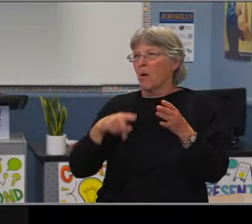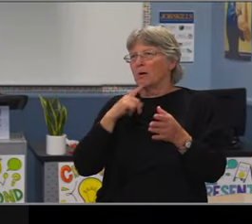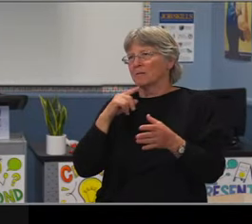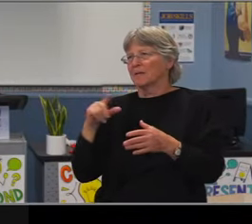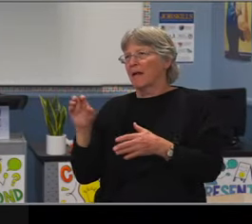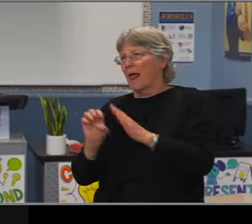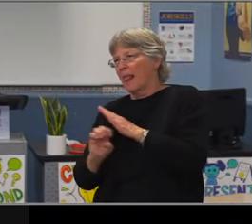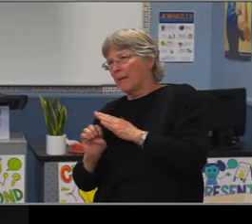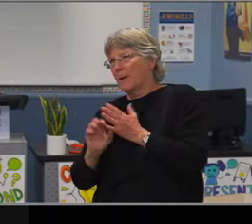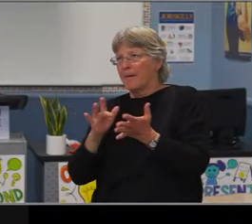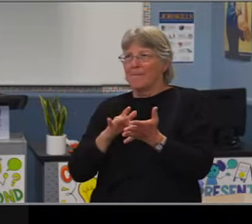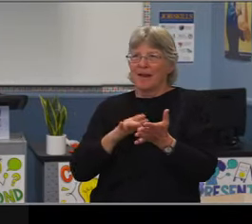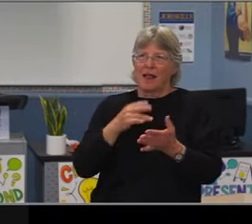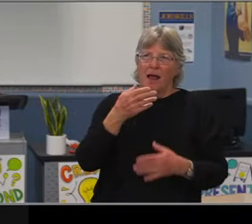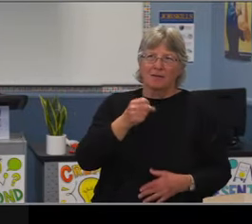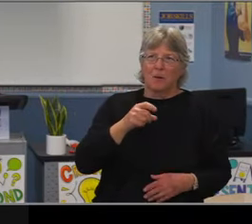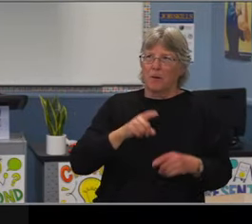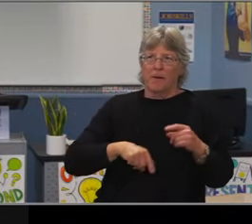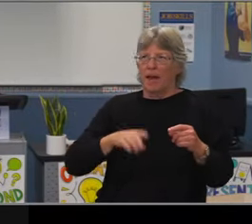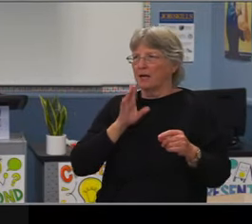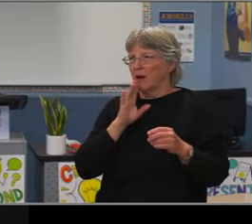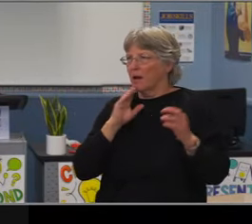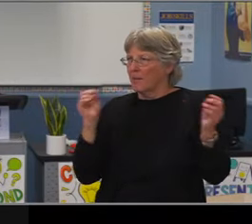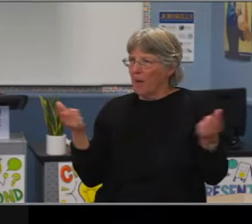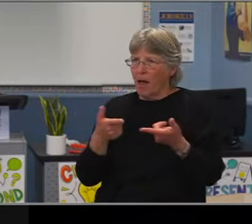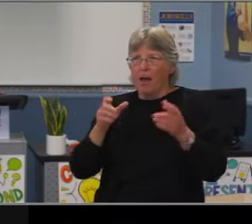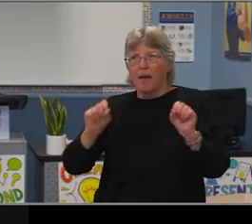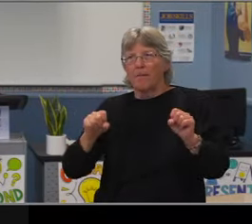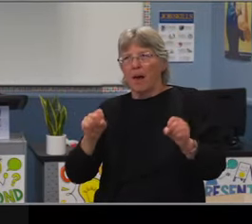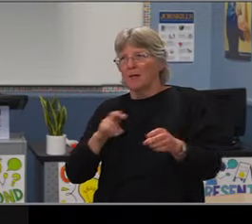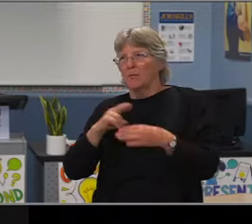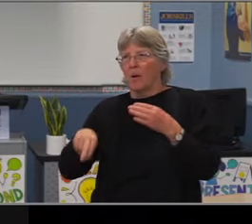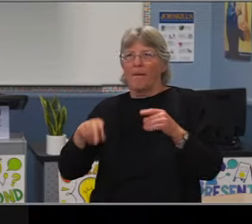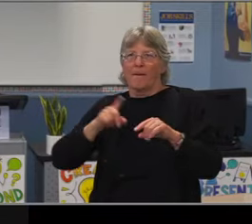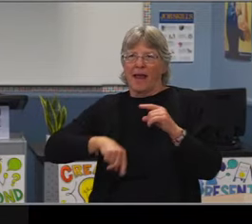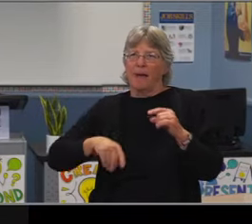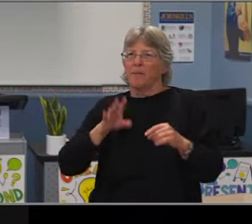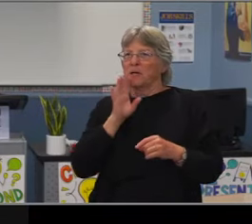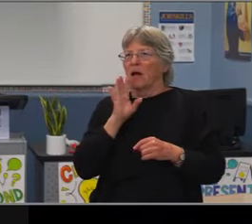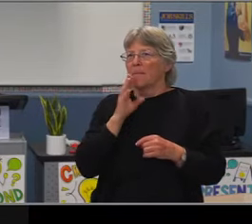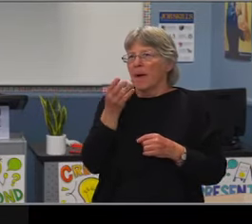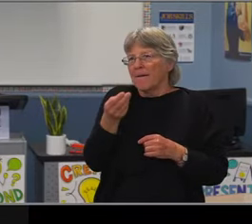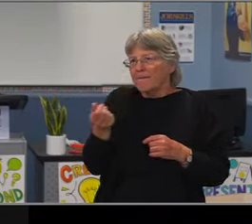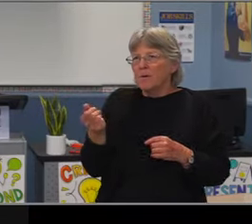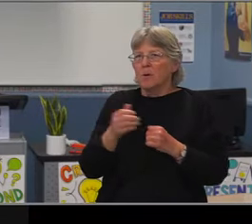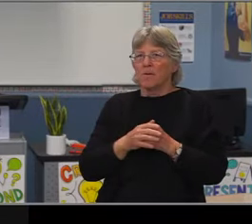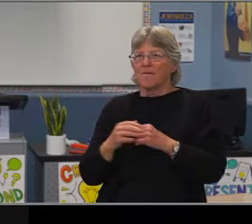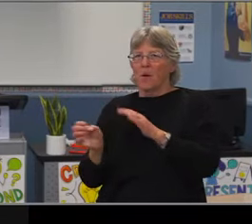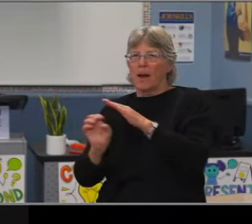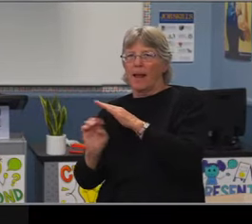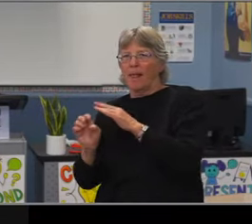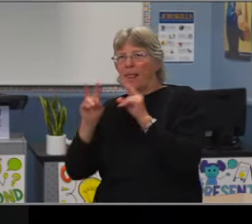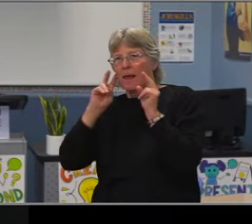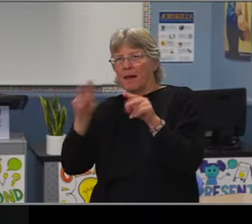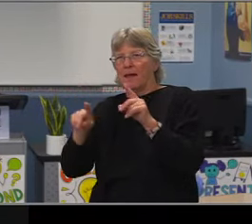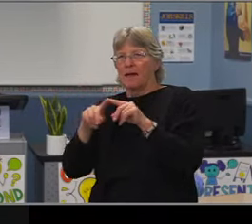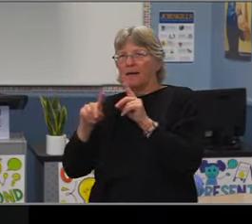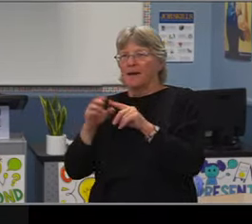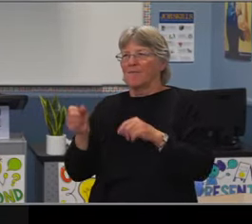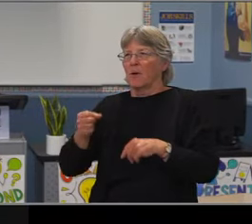for this particular subgroup, it's not a perfect correlation, right? And so there's some work that we've done on